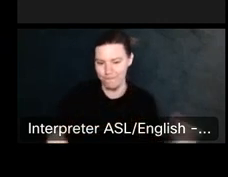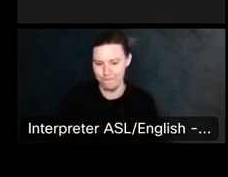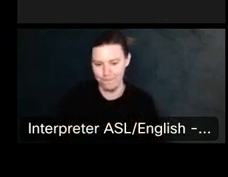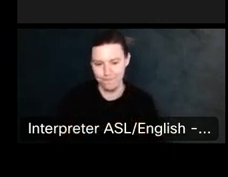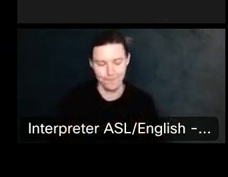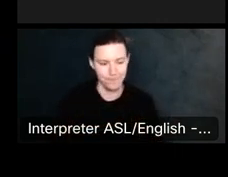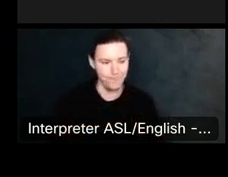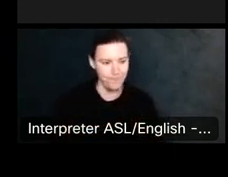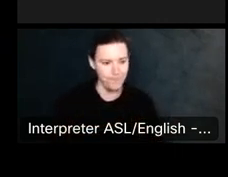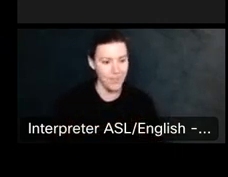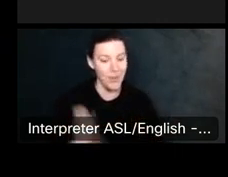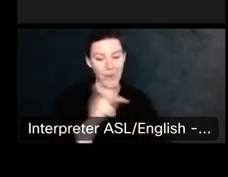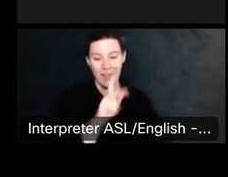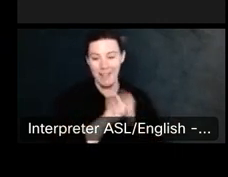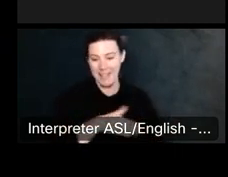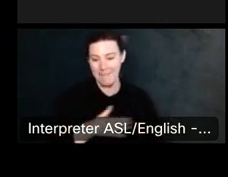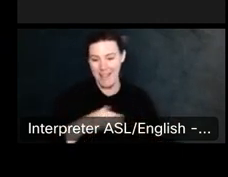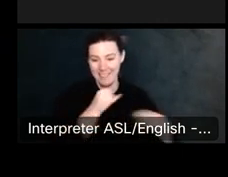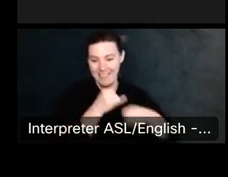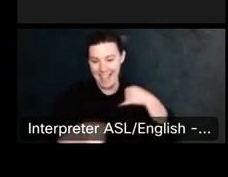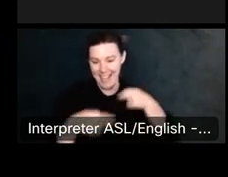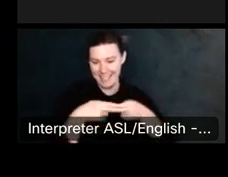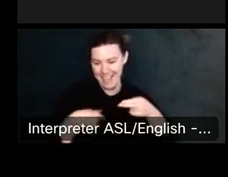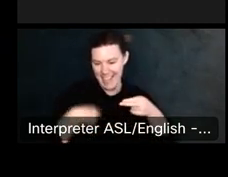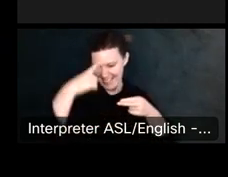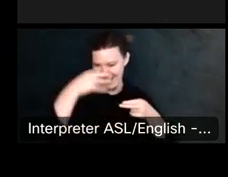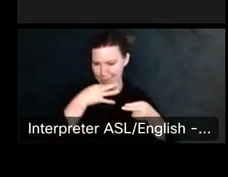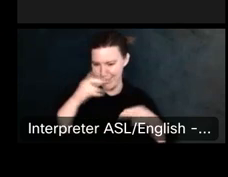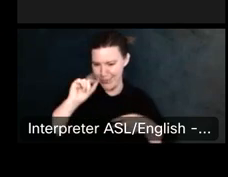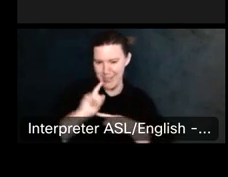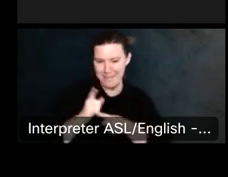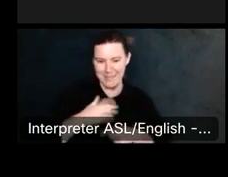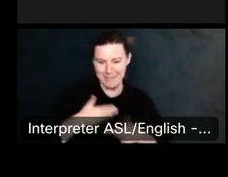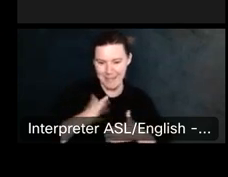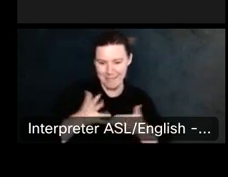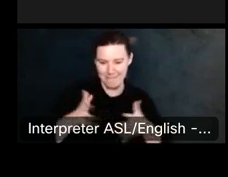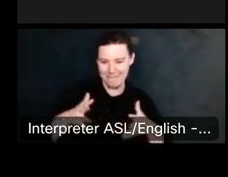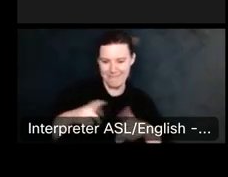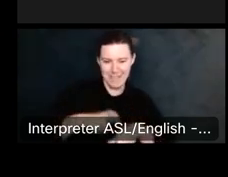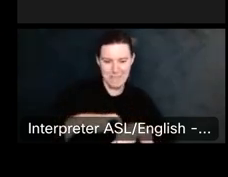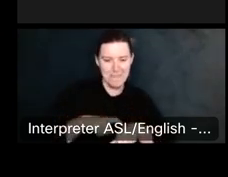Um, so I wanted to leave you with a few, uh, ways to protect your copyright rights.